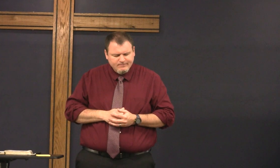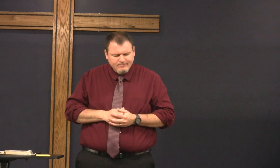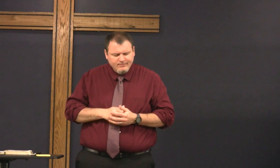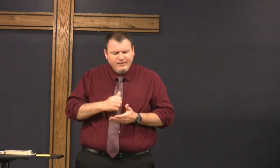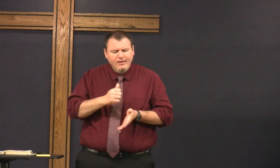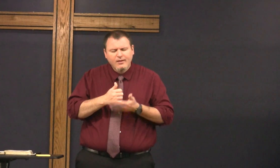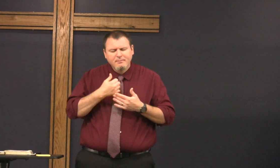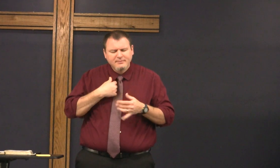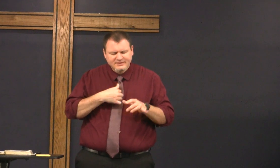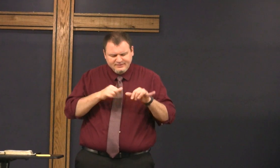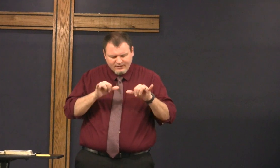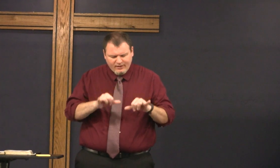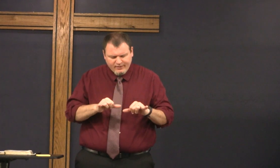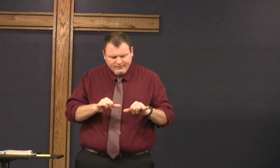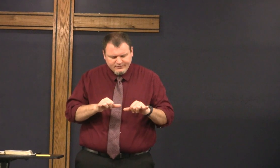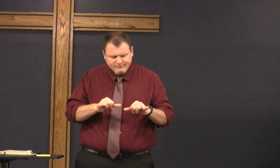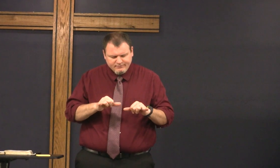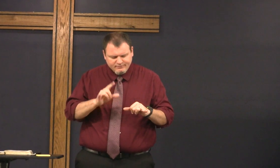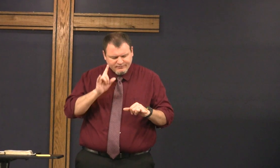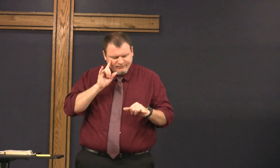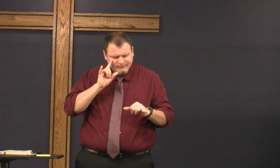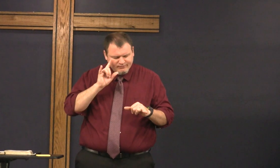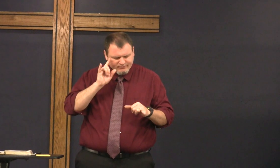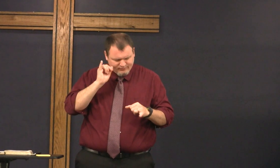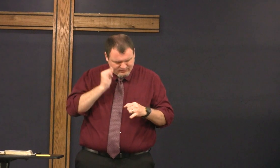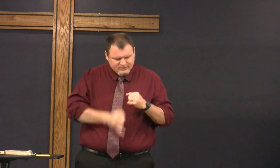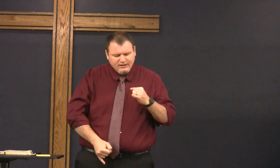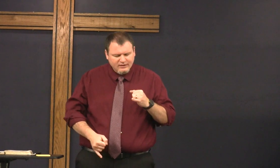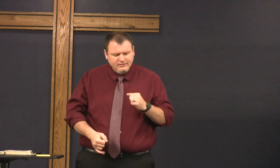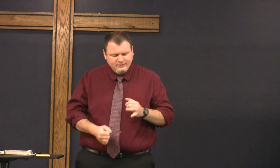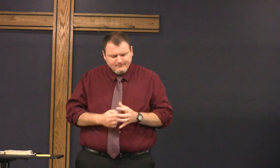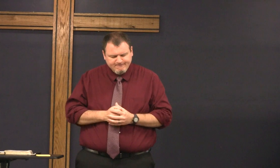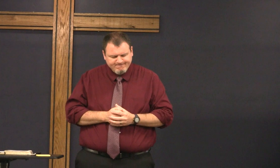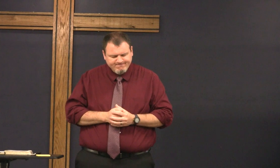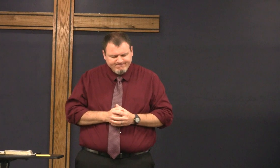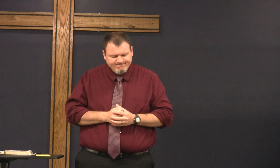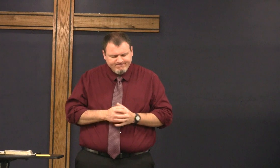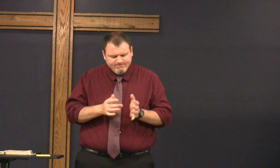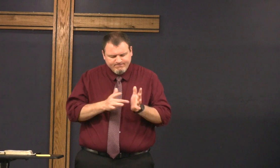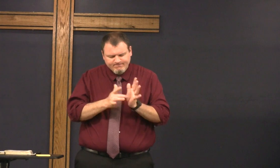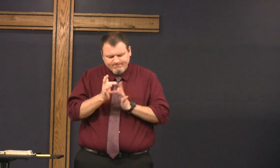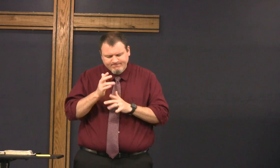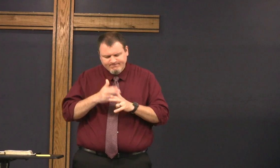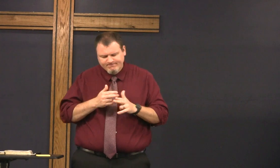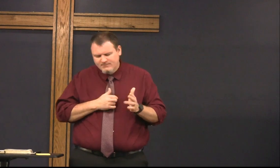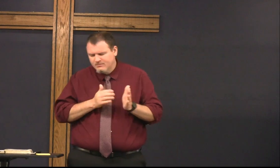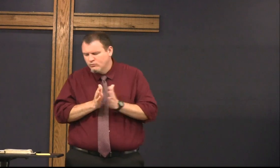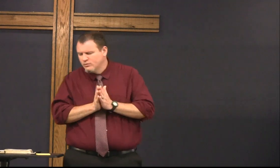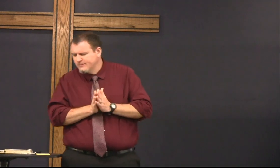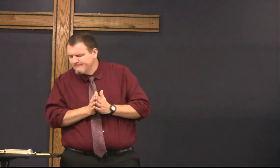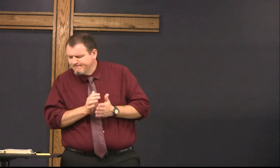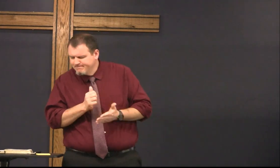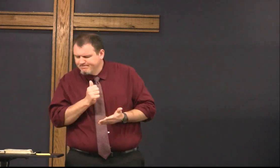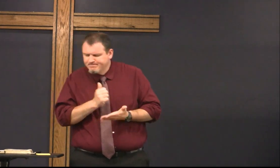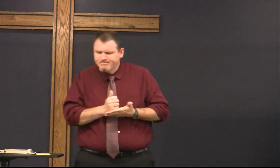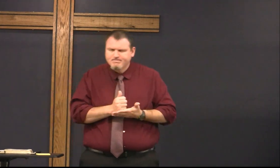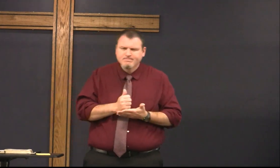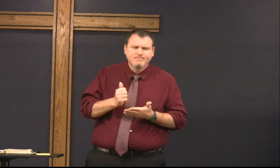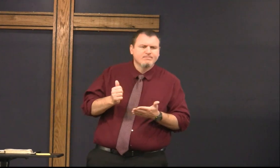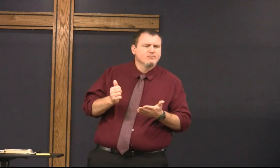you keep me on the path help me to stay on that path until the end in Jesus name I pray amen